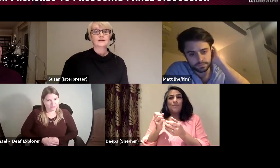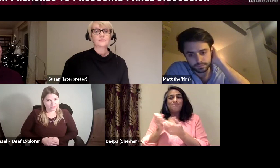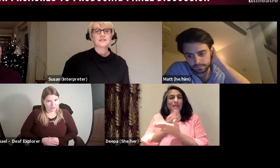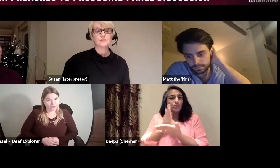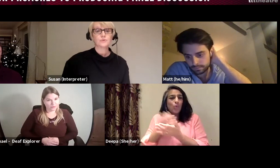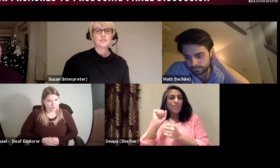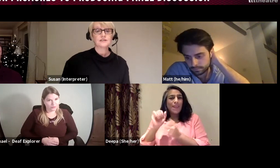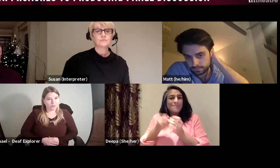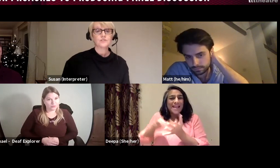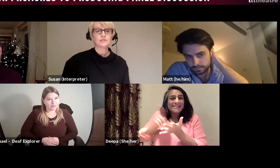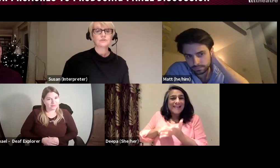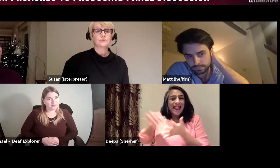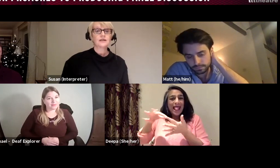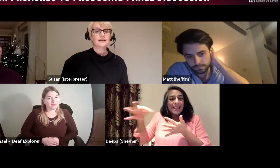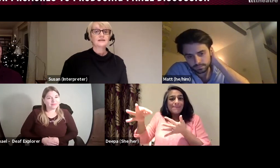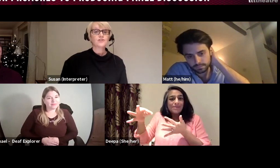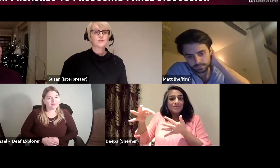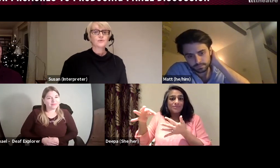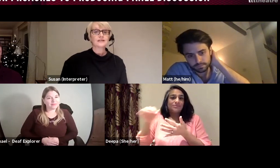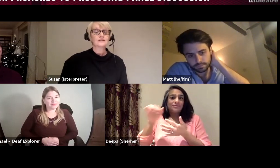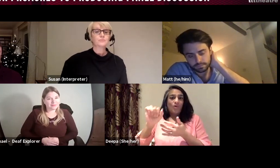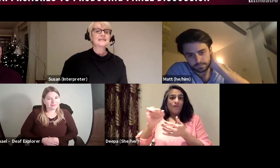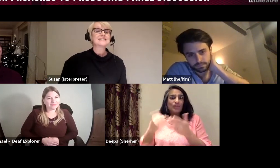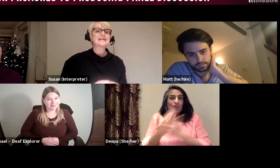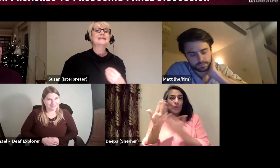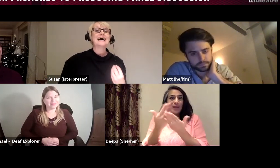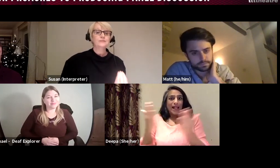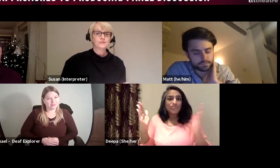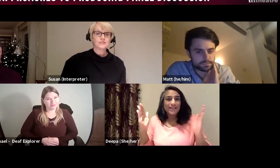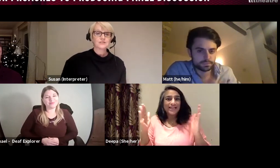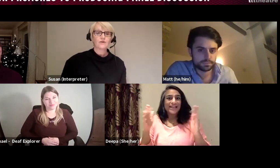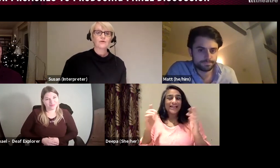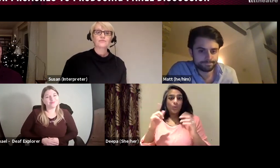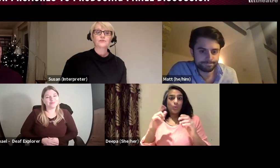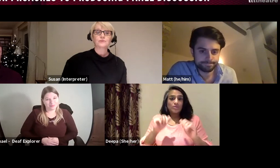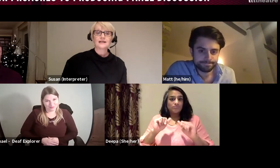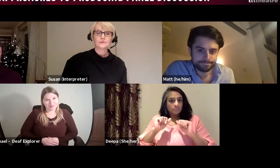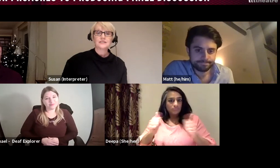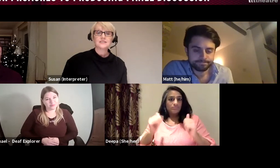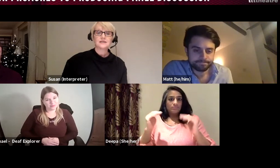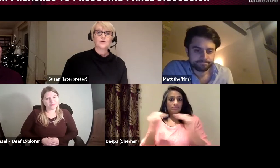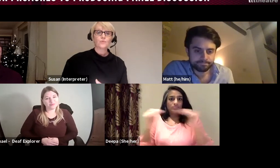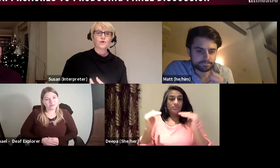I supported them to ensure that the BSL element of the new galleries was